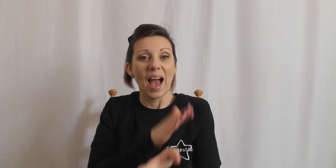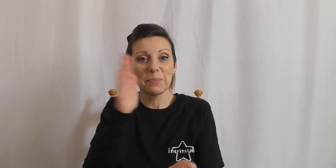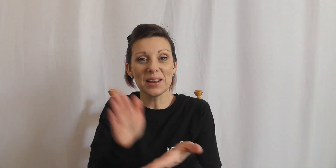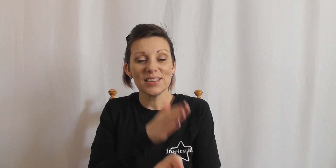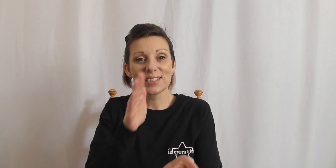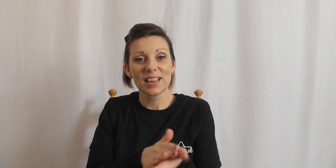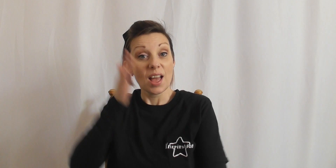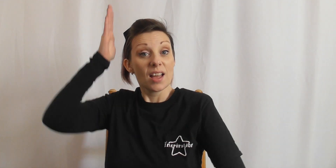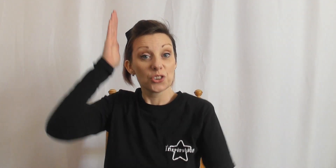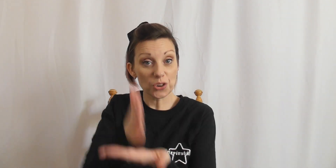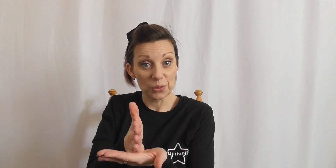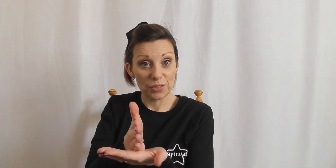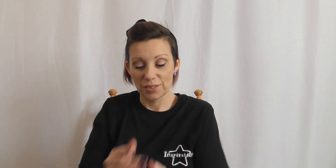happiness truth